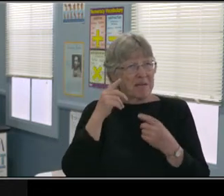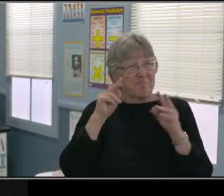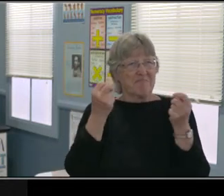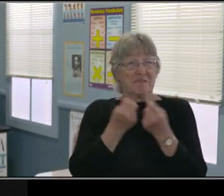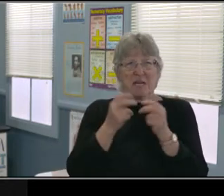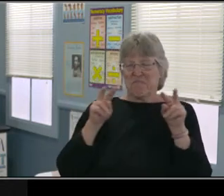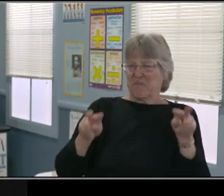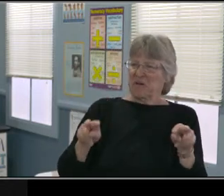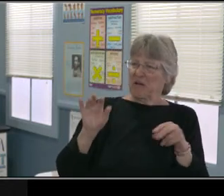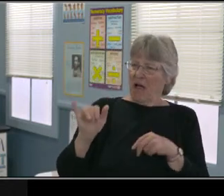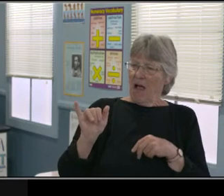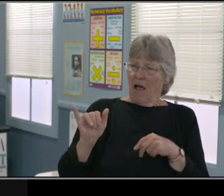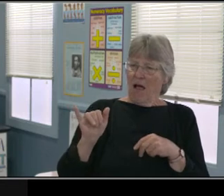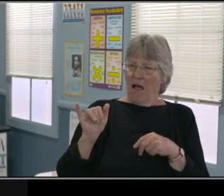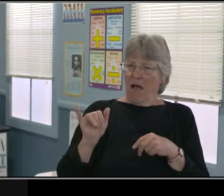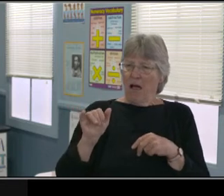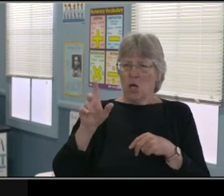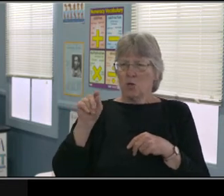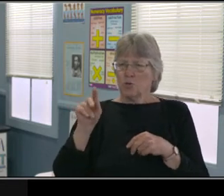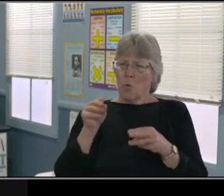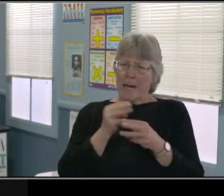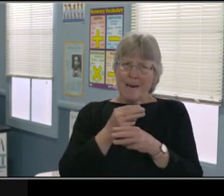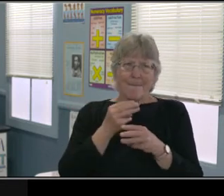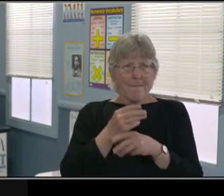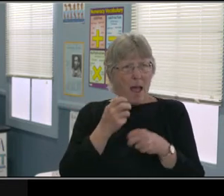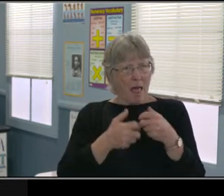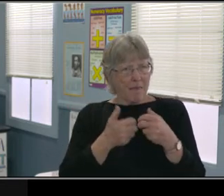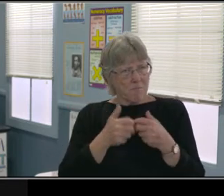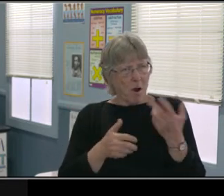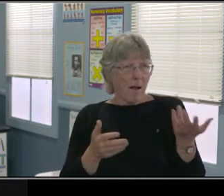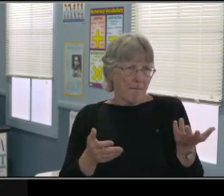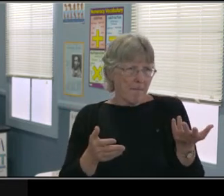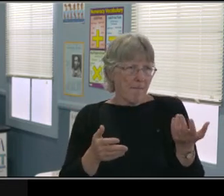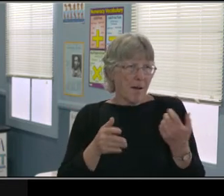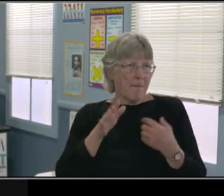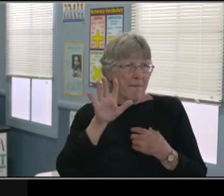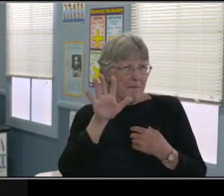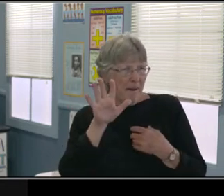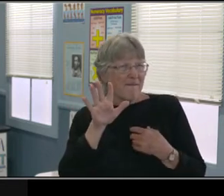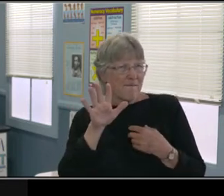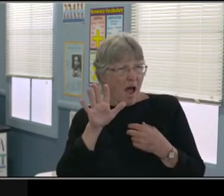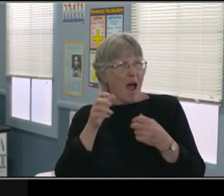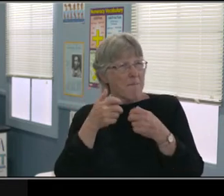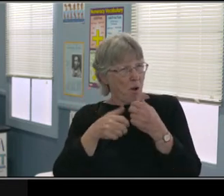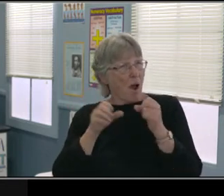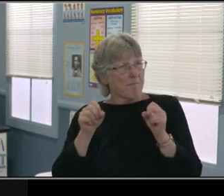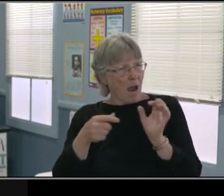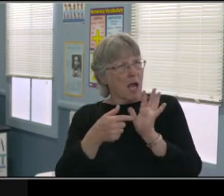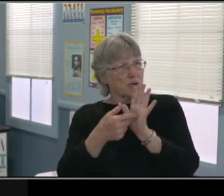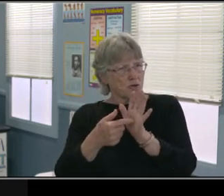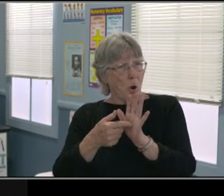"I'm gonna put you out into smaller rooms and breakout rooms, they get lost." They're not able to get in there.